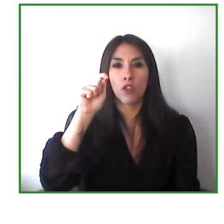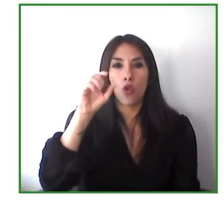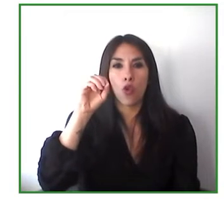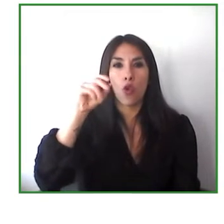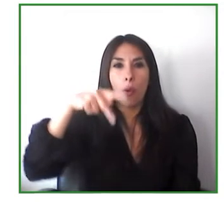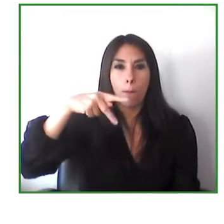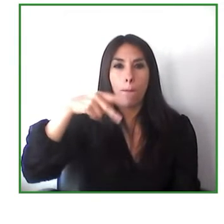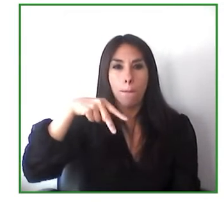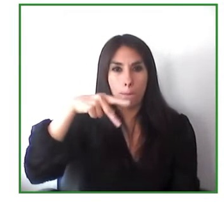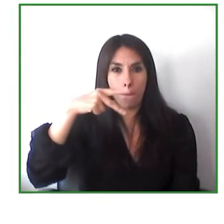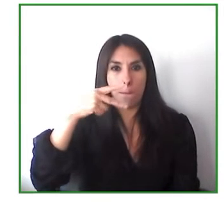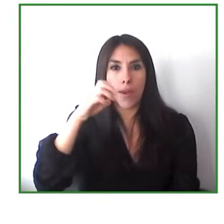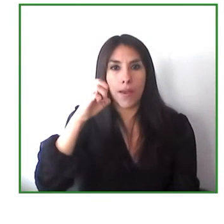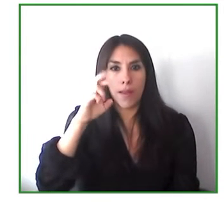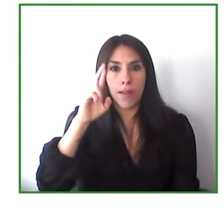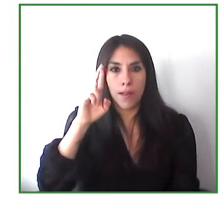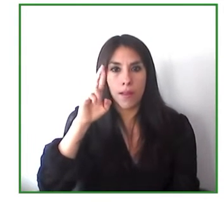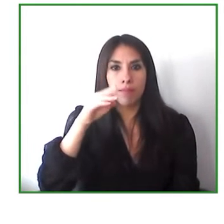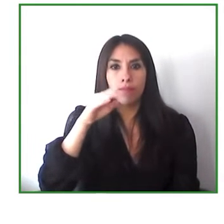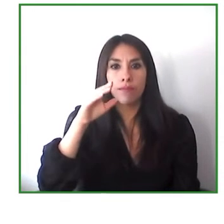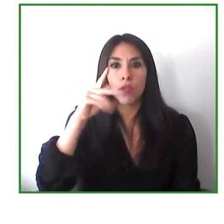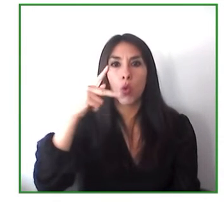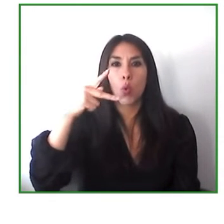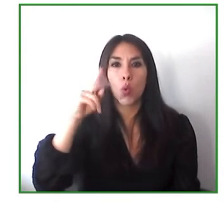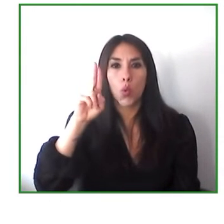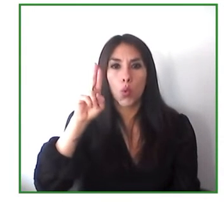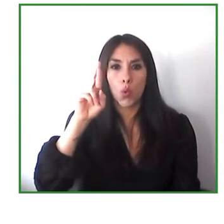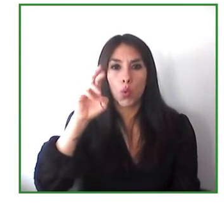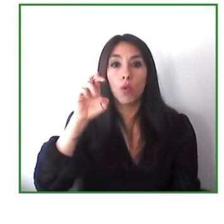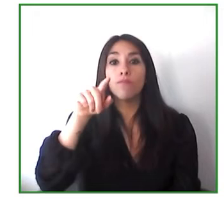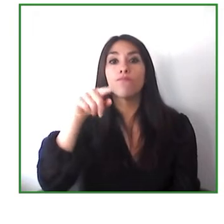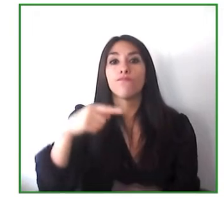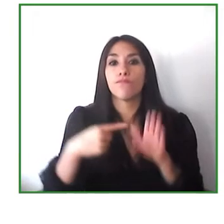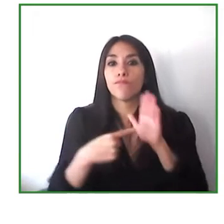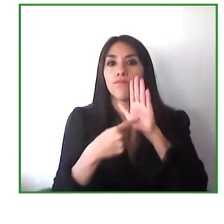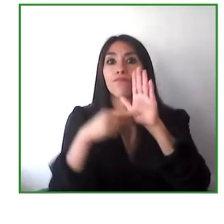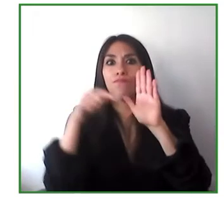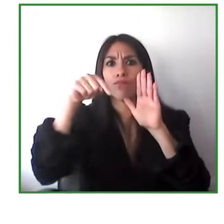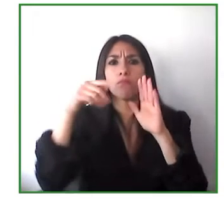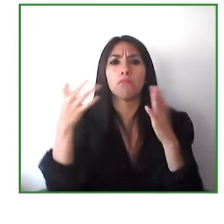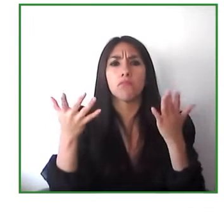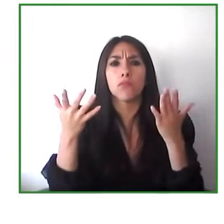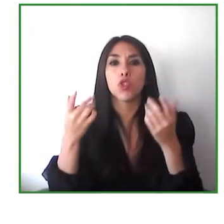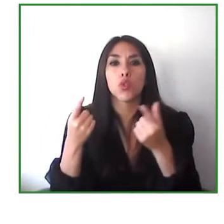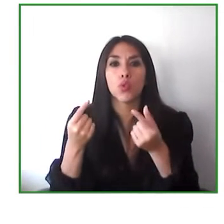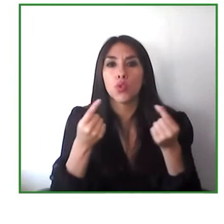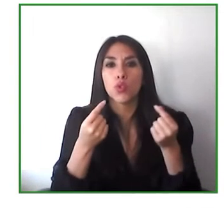and who is going to talk about how they use how they have created this